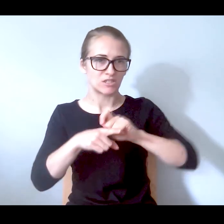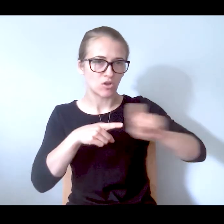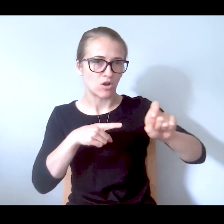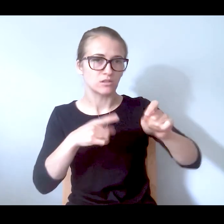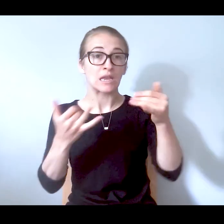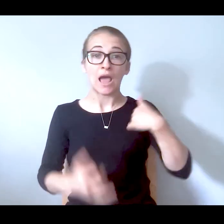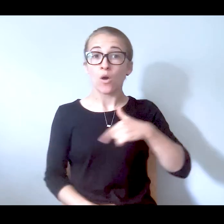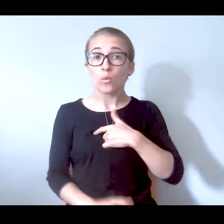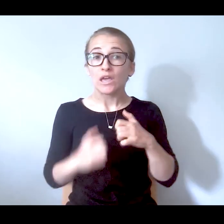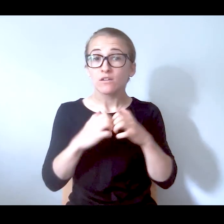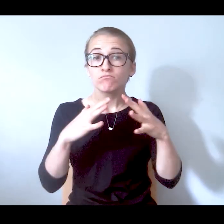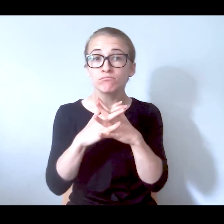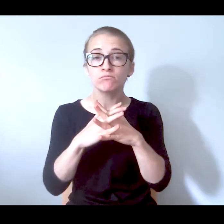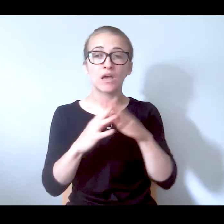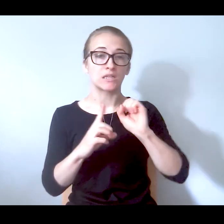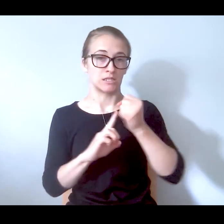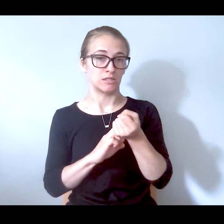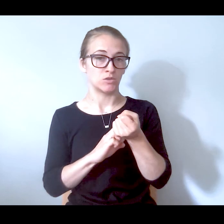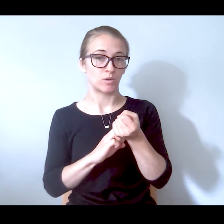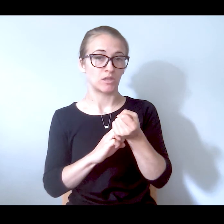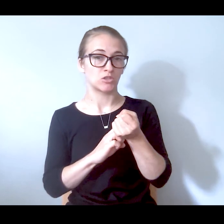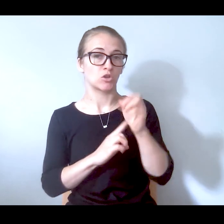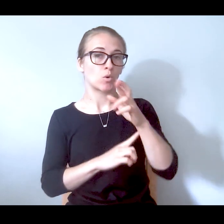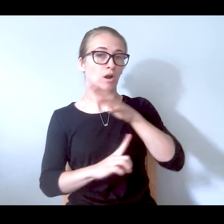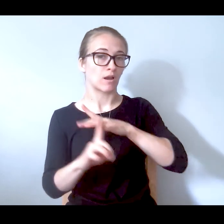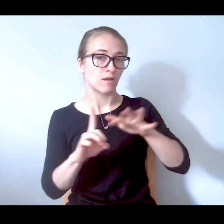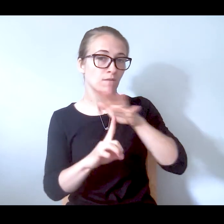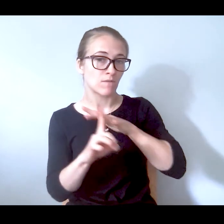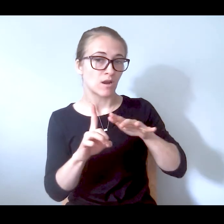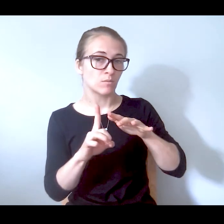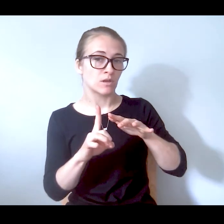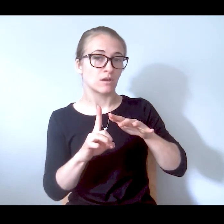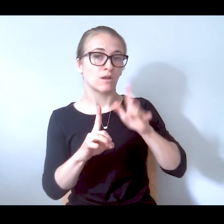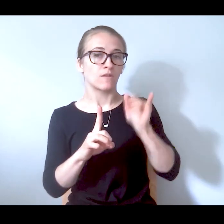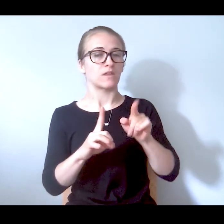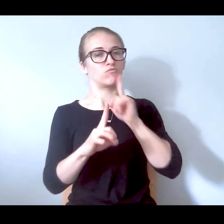so we are now creating a situation or a landscape